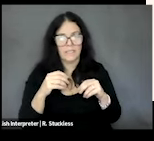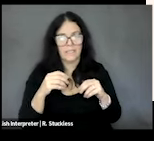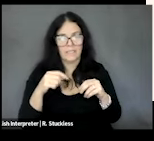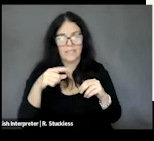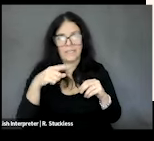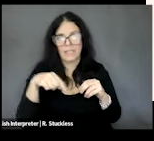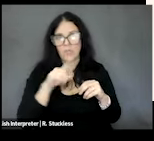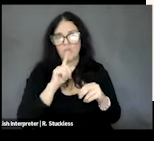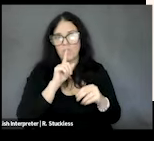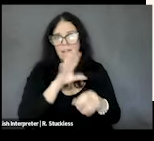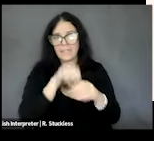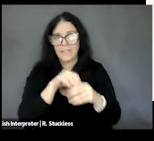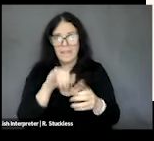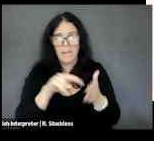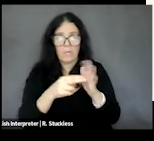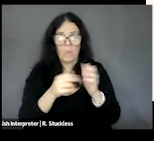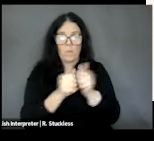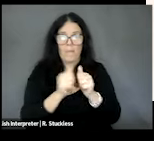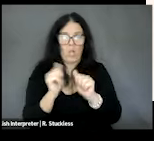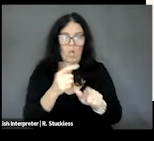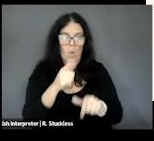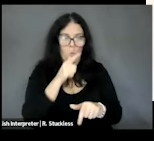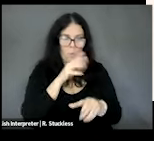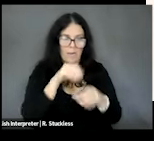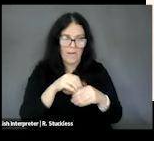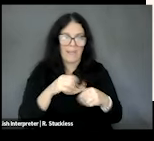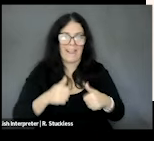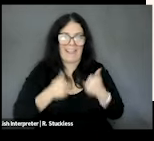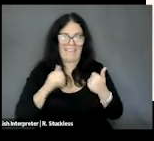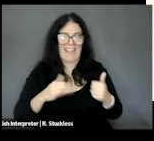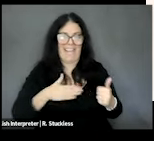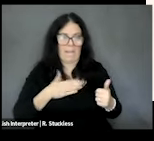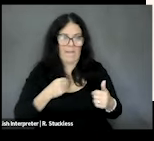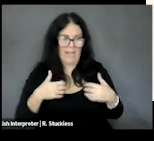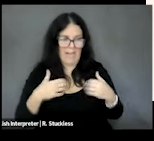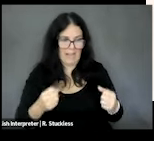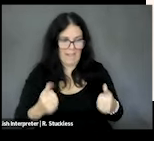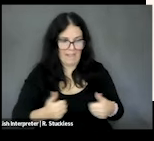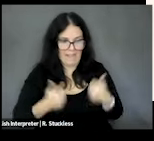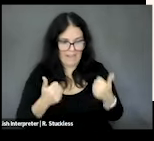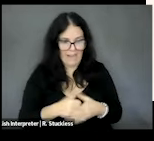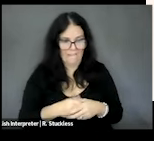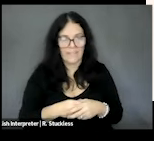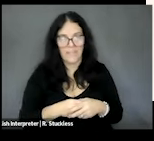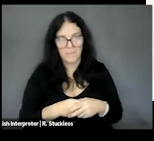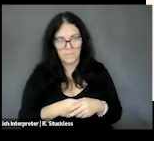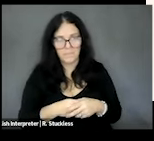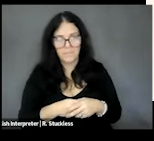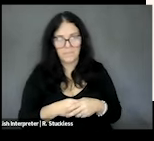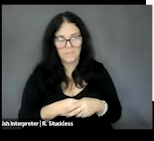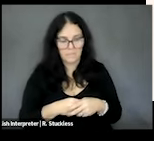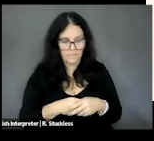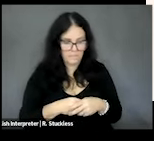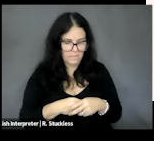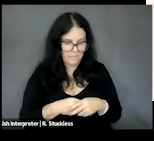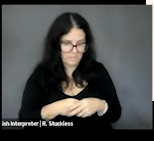all individuals at all times to live a happy and healthy life, okay. There are four determinants of